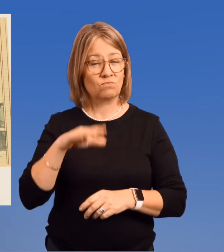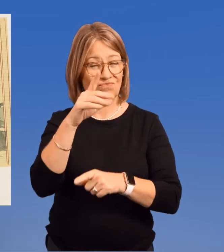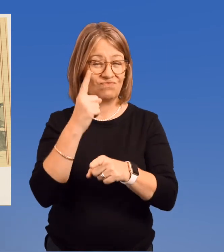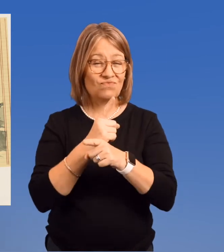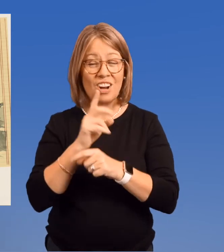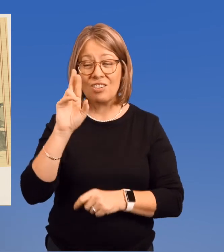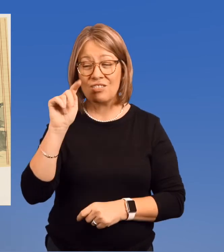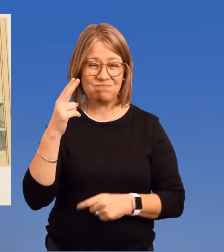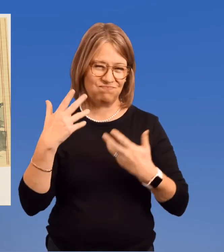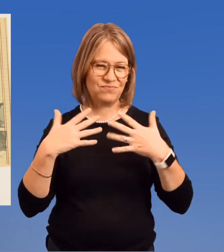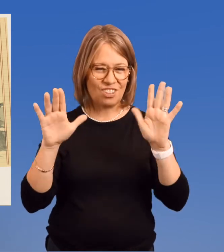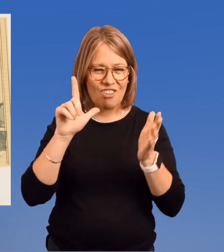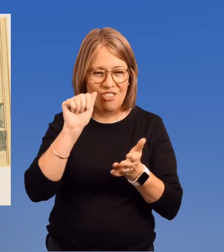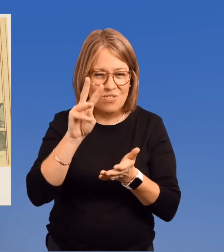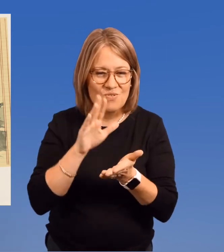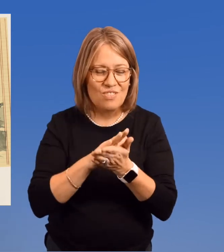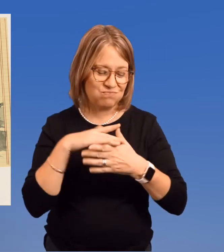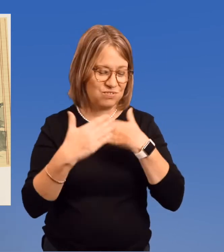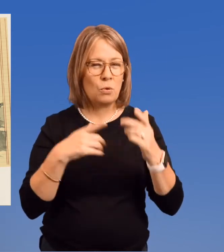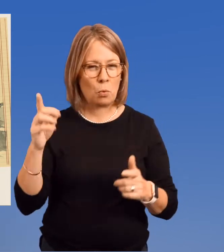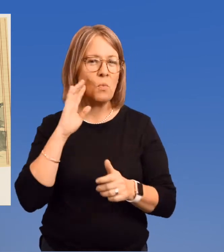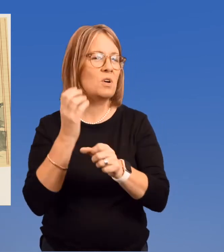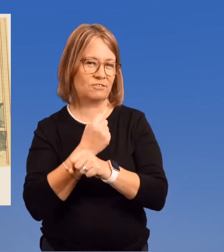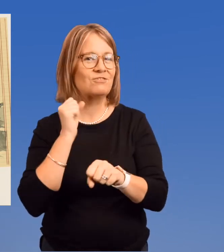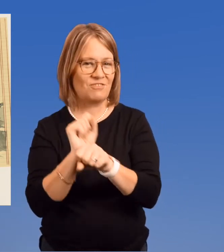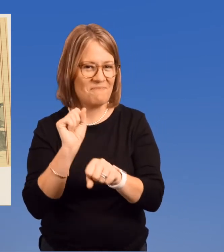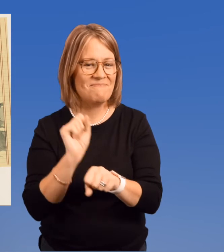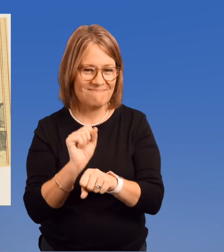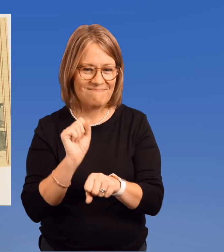Surely, Ruth would get a job, right?